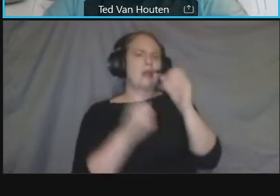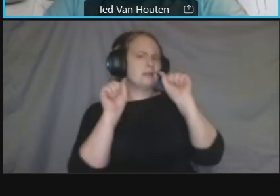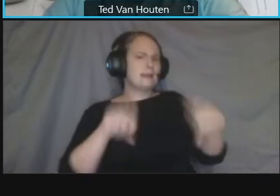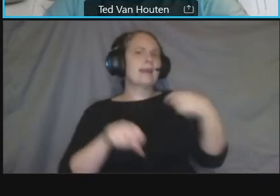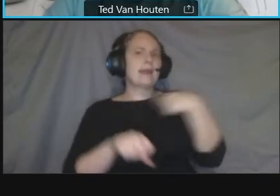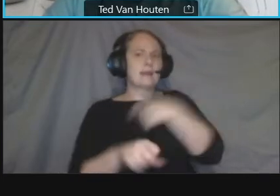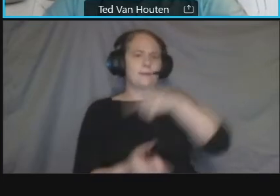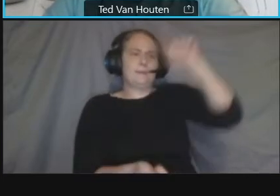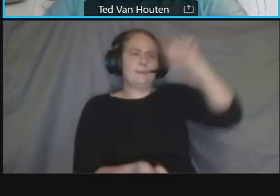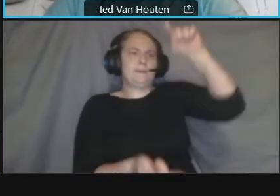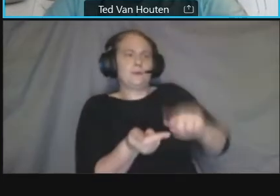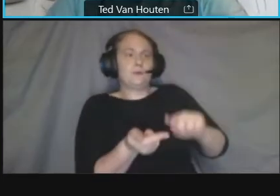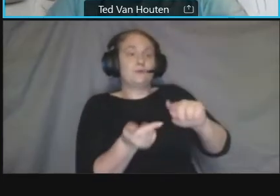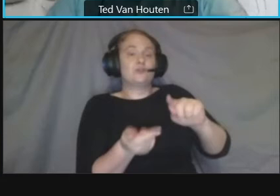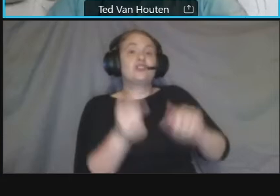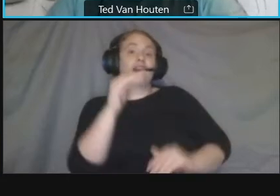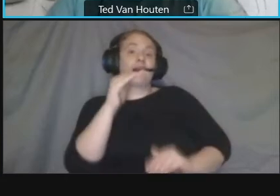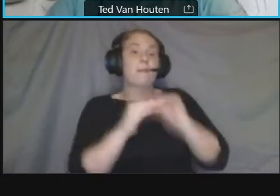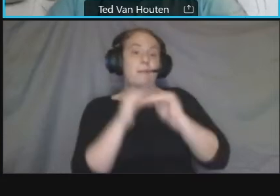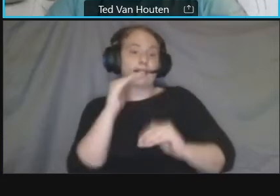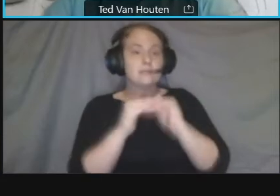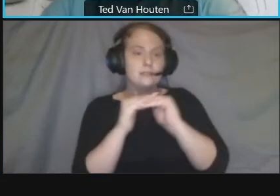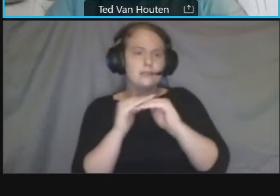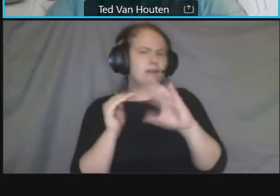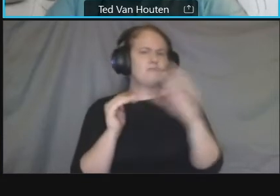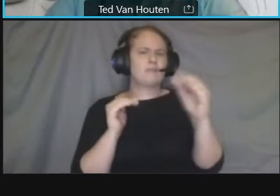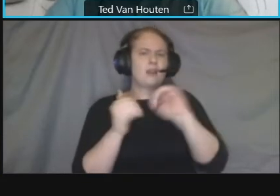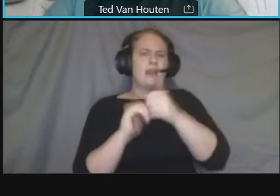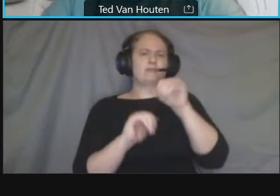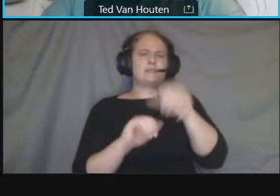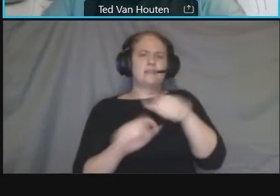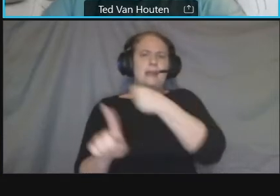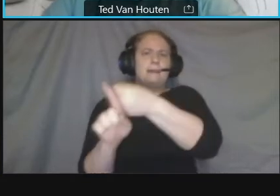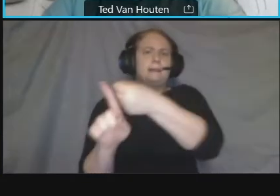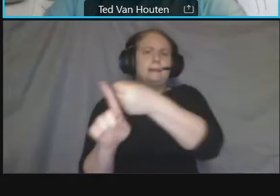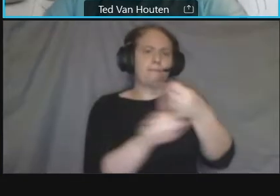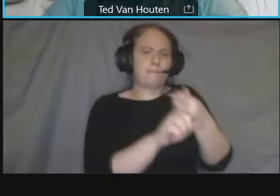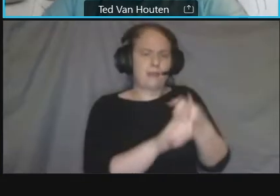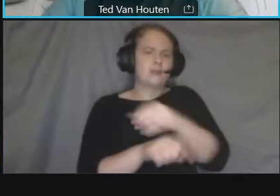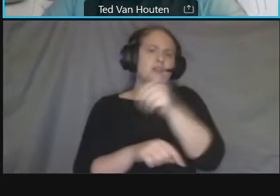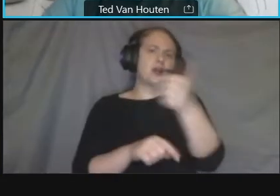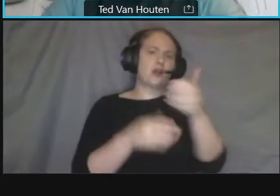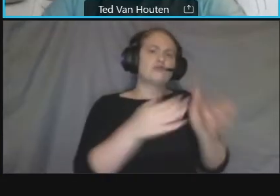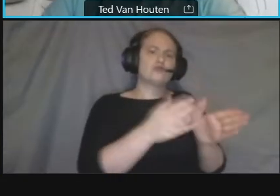what that effect is on adjacent roadways also going on is the udc campus plan um